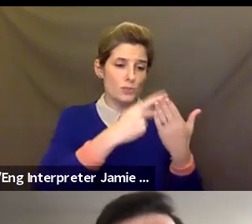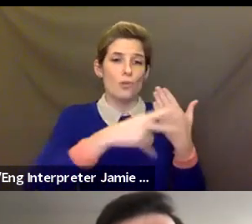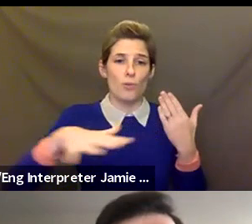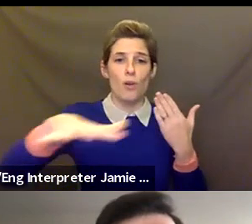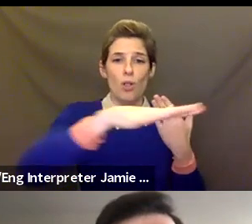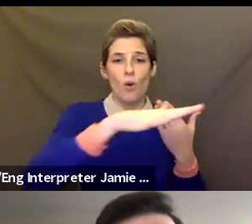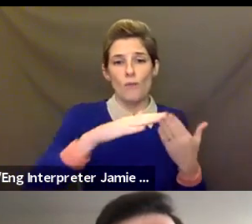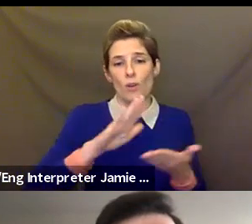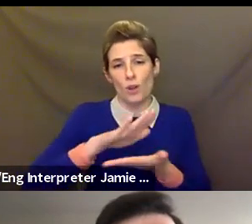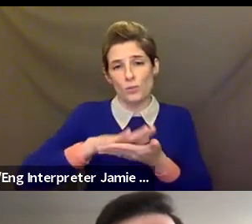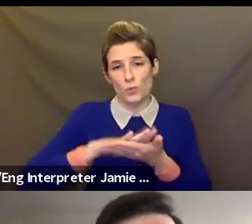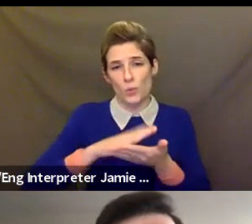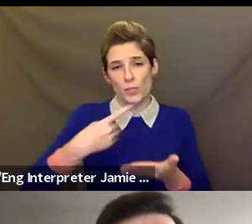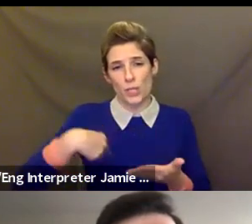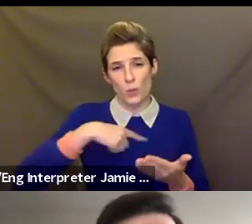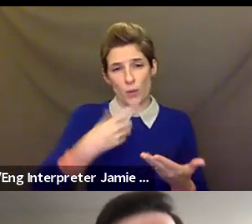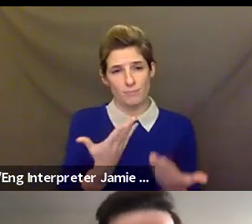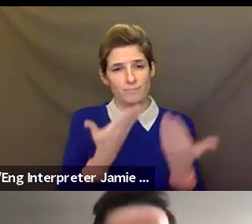David Shane: Thanks, Kelly. Let's pass it on to Alex next.